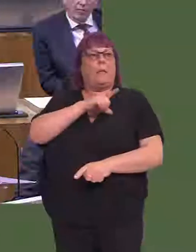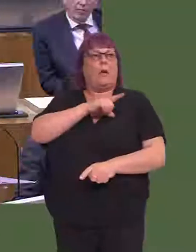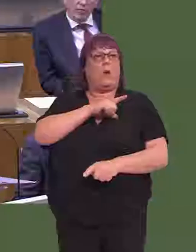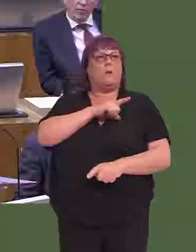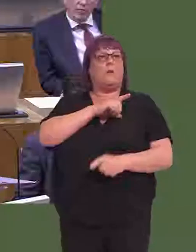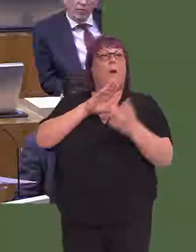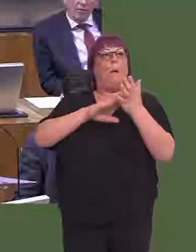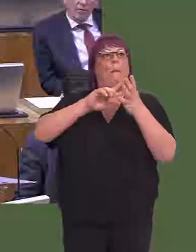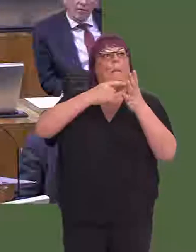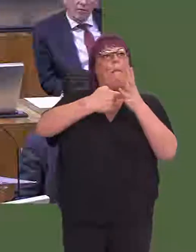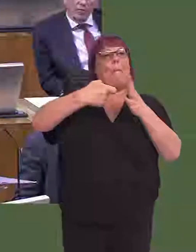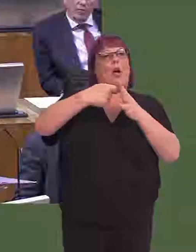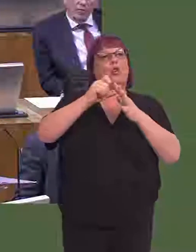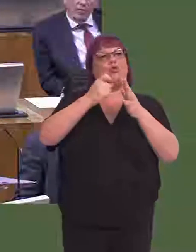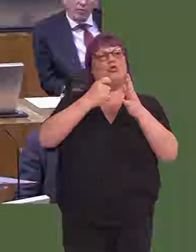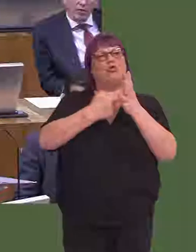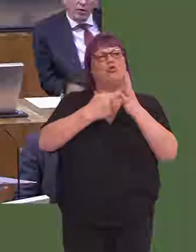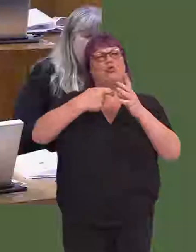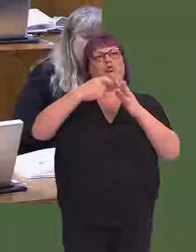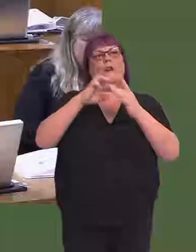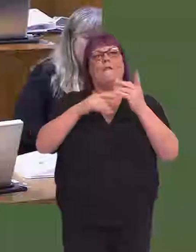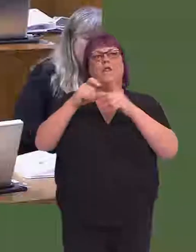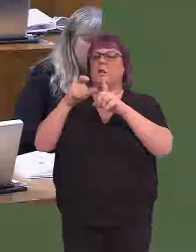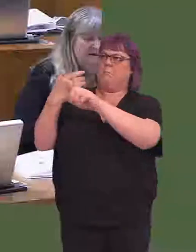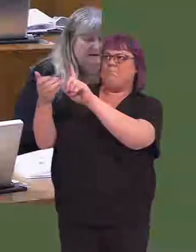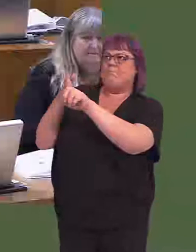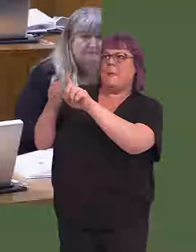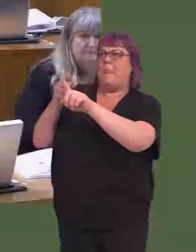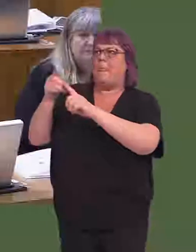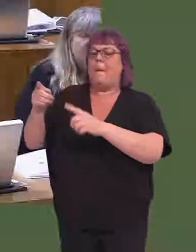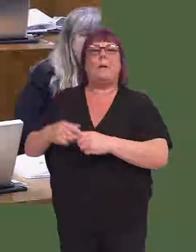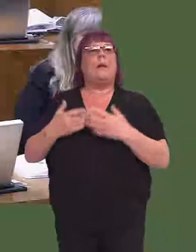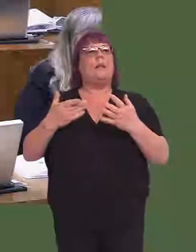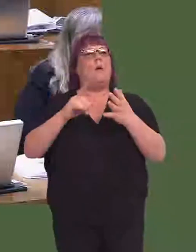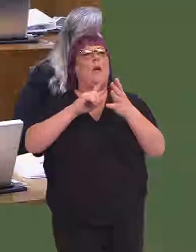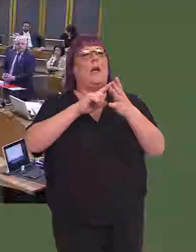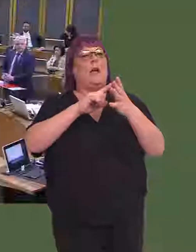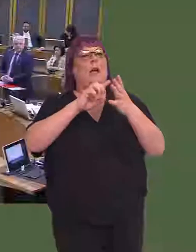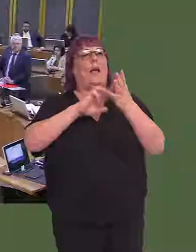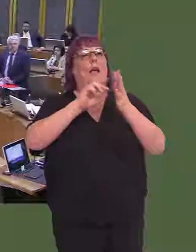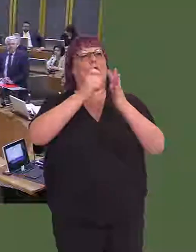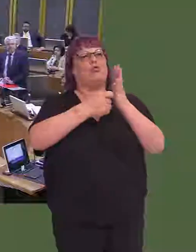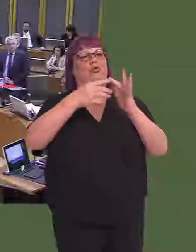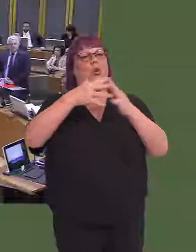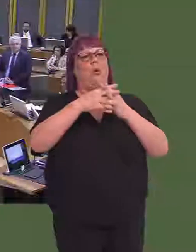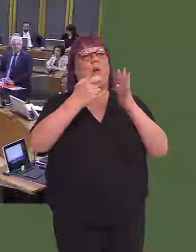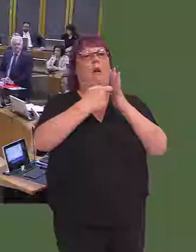and that is a tribute to the negotiating skills of Mark Drakeford. Y Llywydd / The Llywydd: The leader of the opposition, Andrew R.T. Davies. Andrew RT Davies AM: Thank you, Presiding Officer.